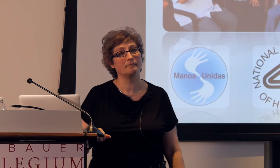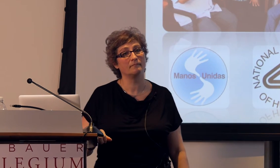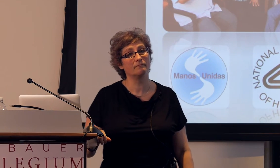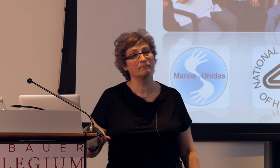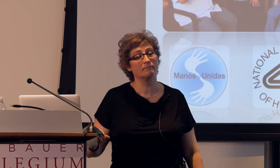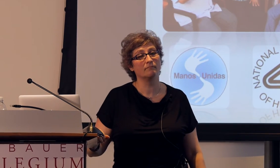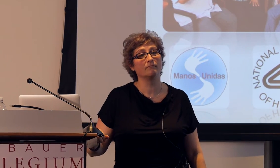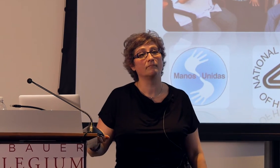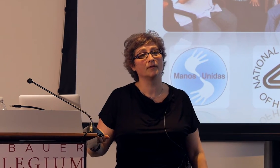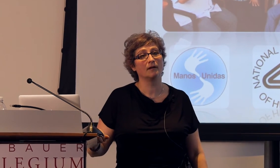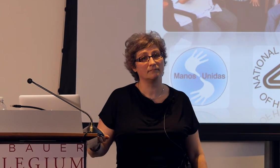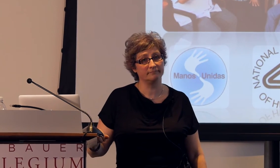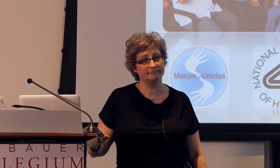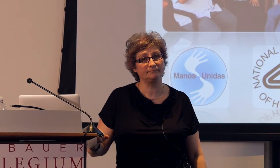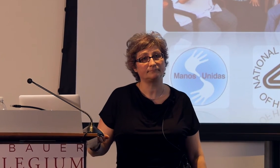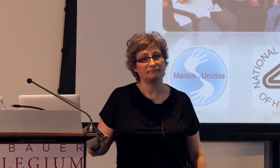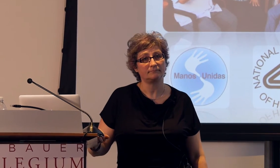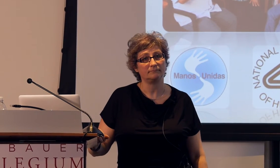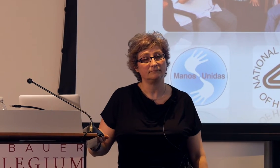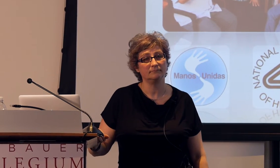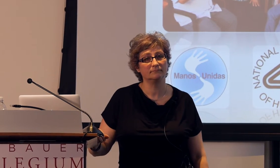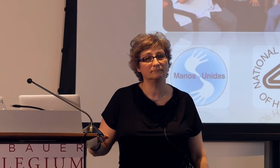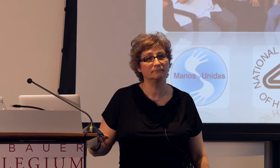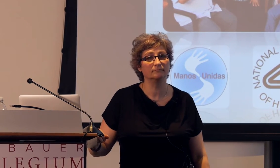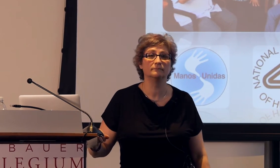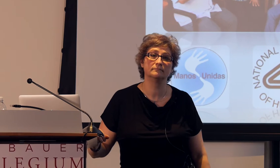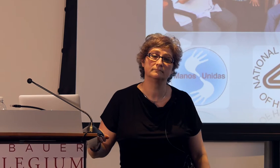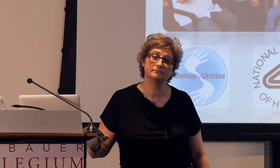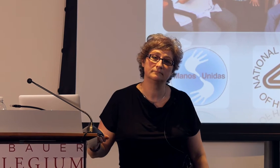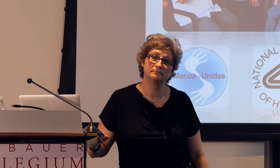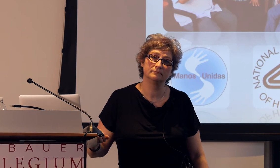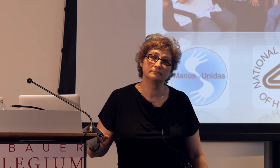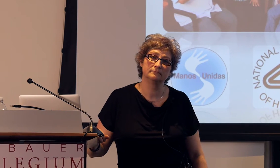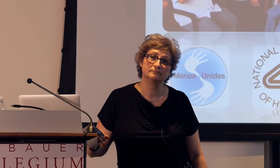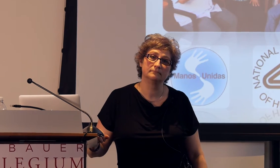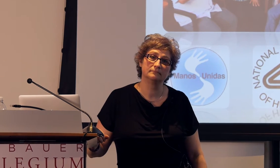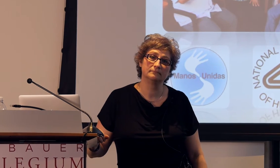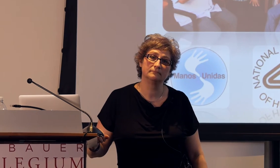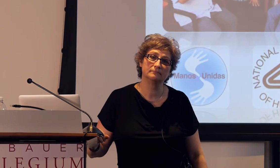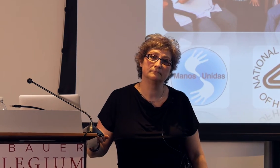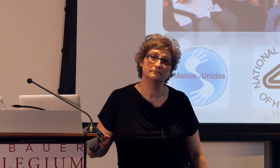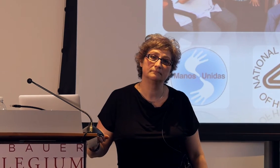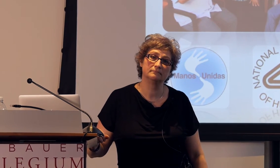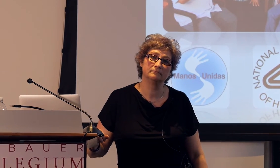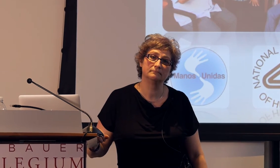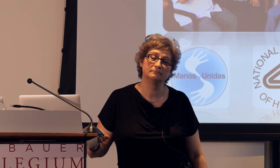to see what happens if the whole language acquisition was just that part instead of the spoken.